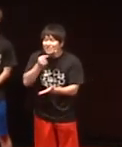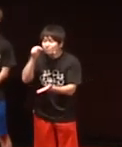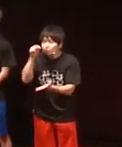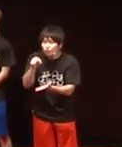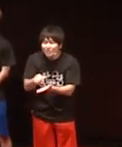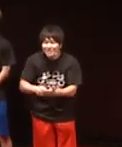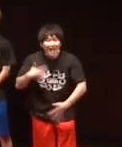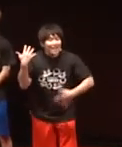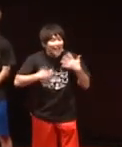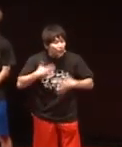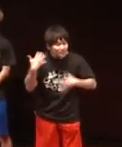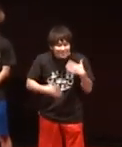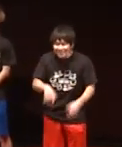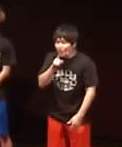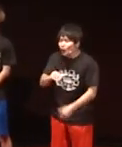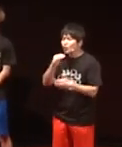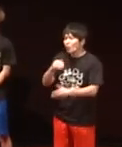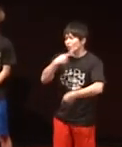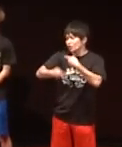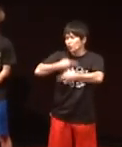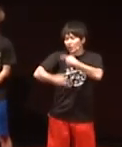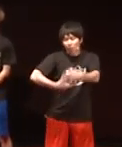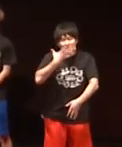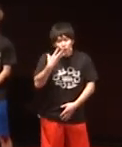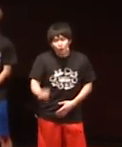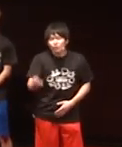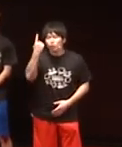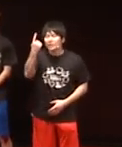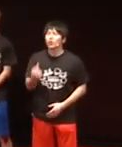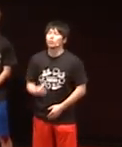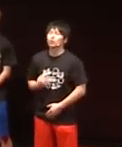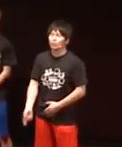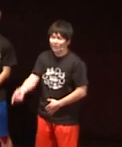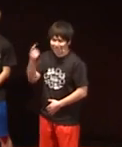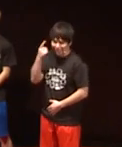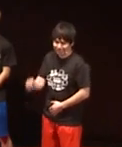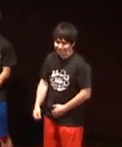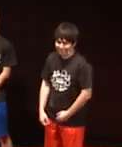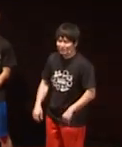but simply "because it's fun" is a benefit of sign language.